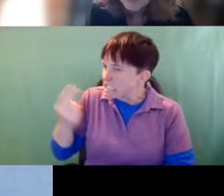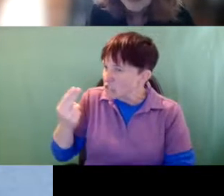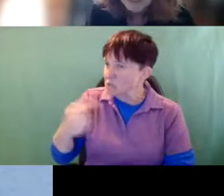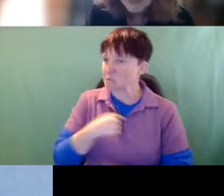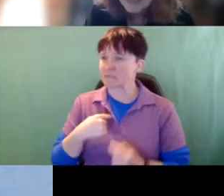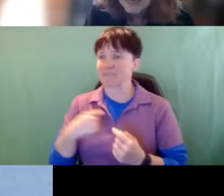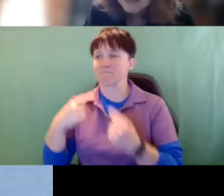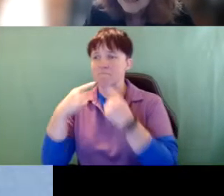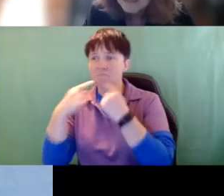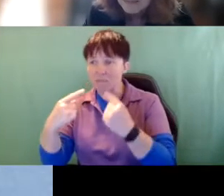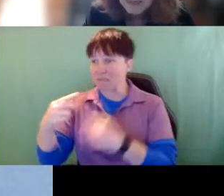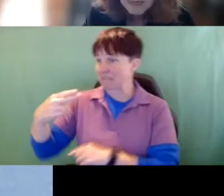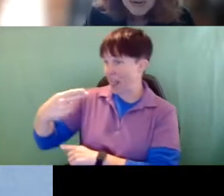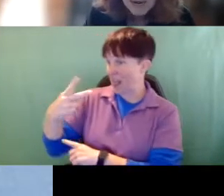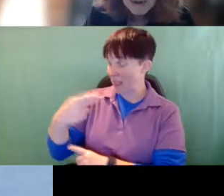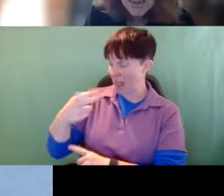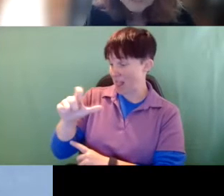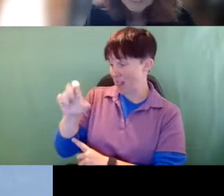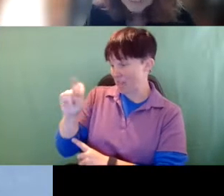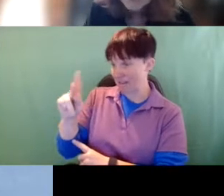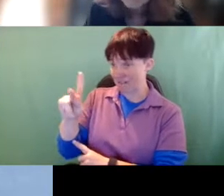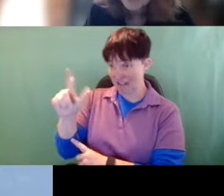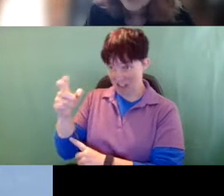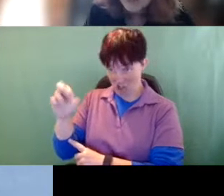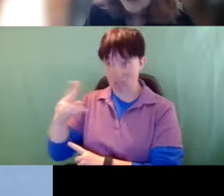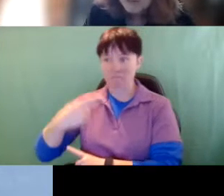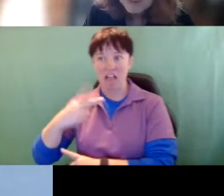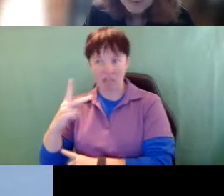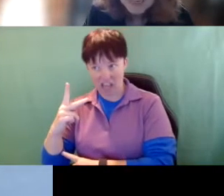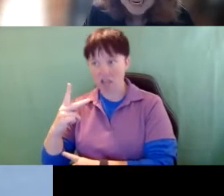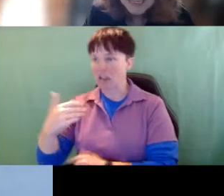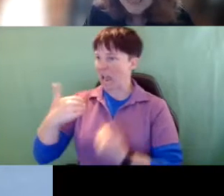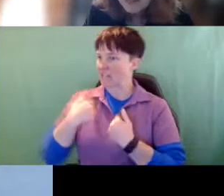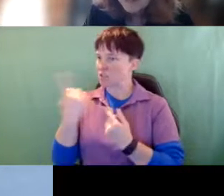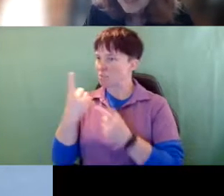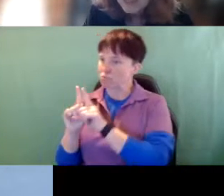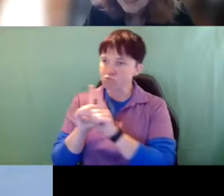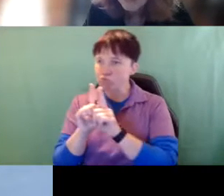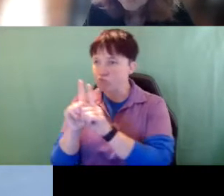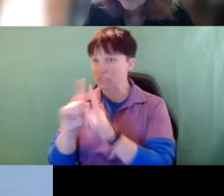Helen Keller had to have someone with her. It was Annie Sullivan at the time that we